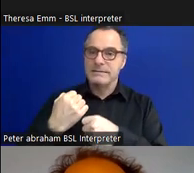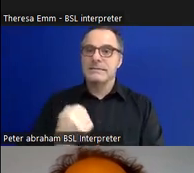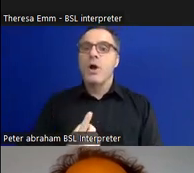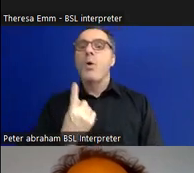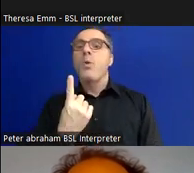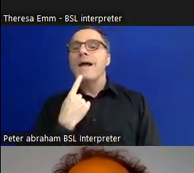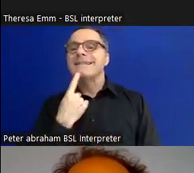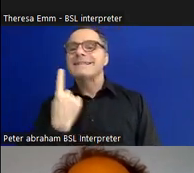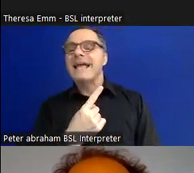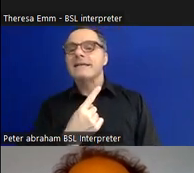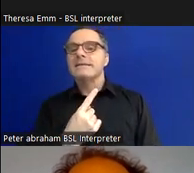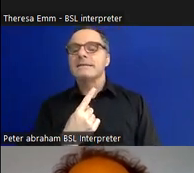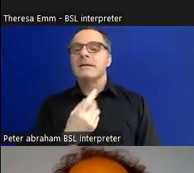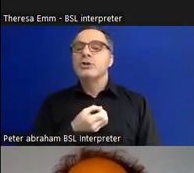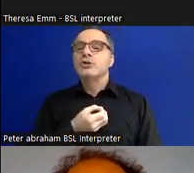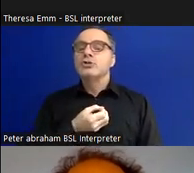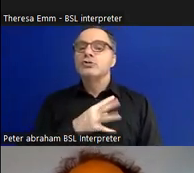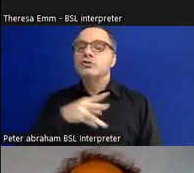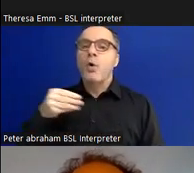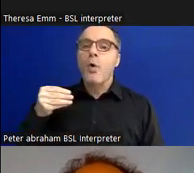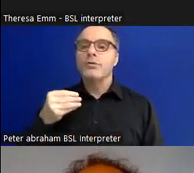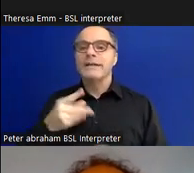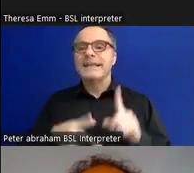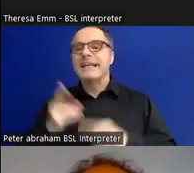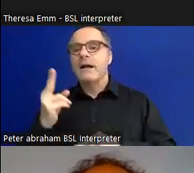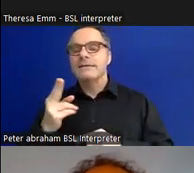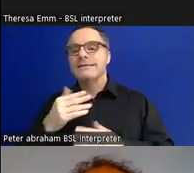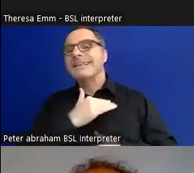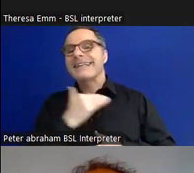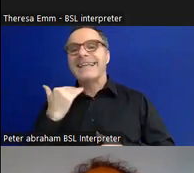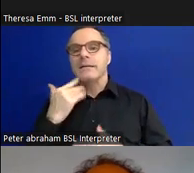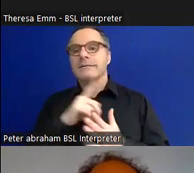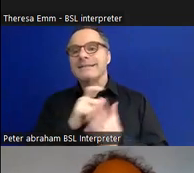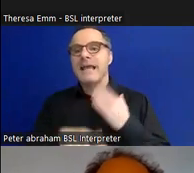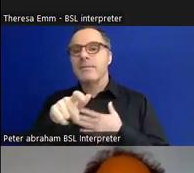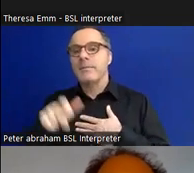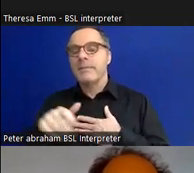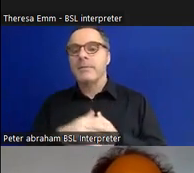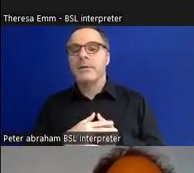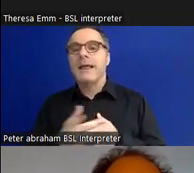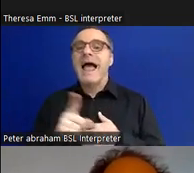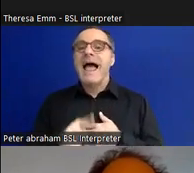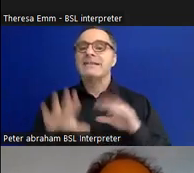PEOPLE'. Another one says "#StopAndScrap Universal Credit'. To the left of those,